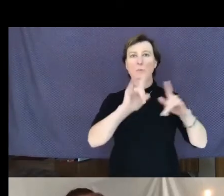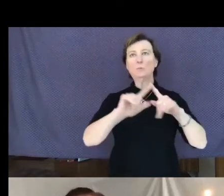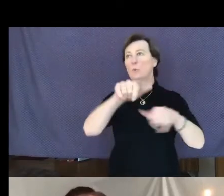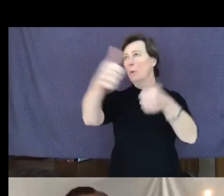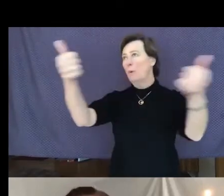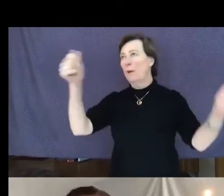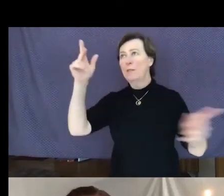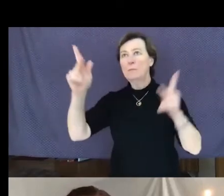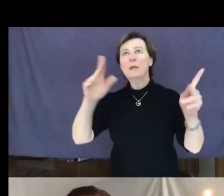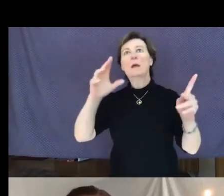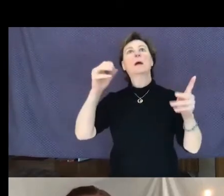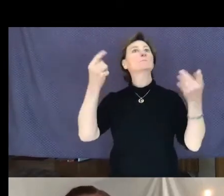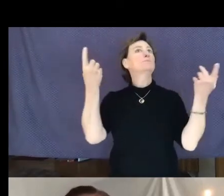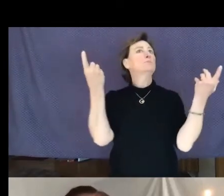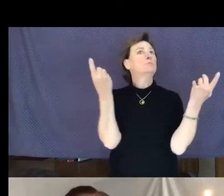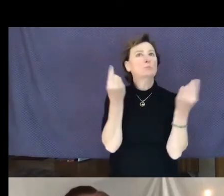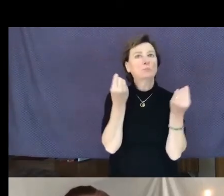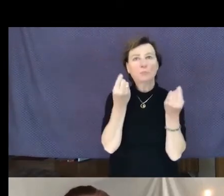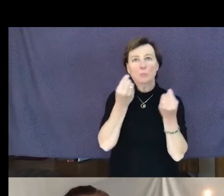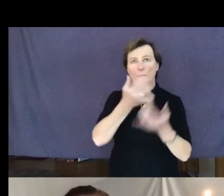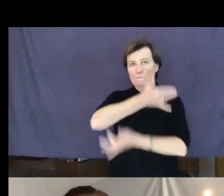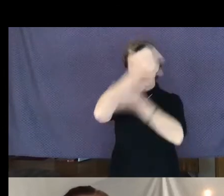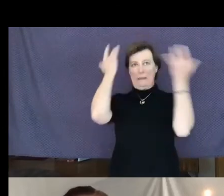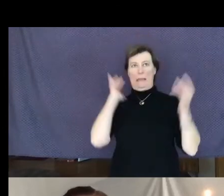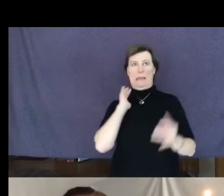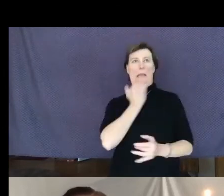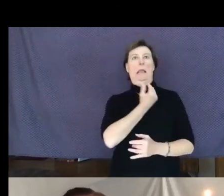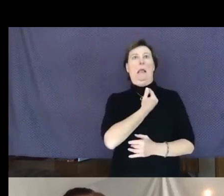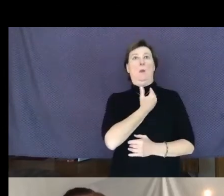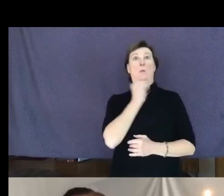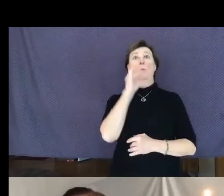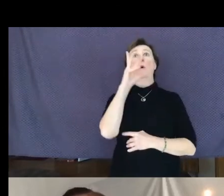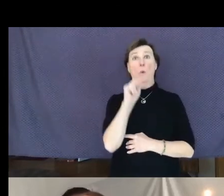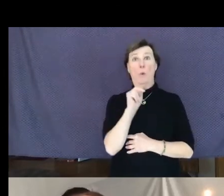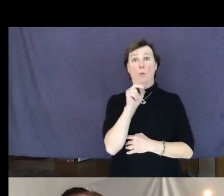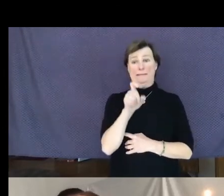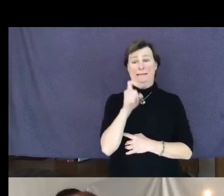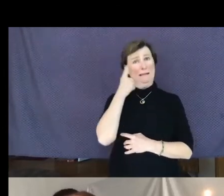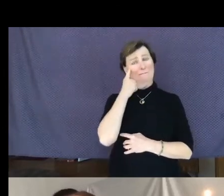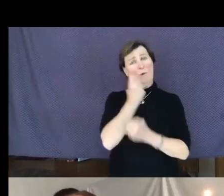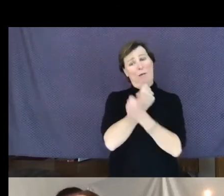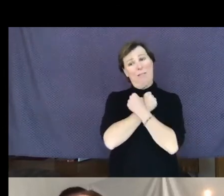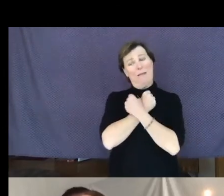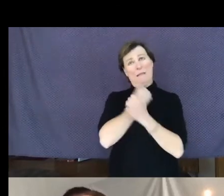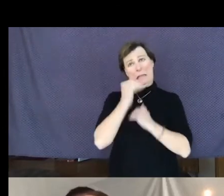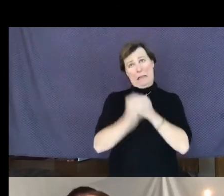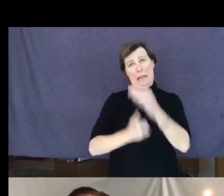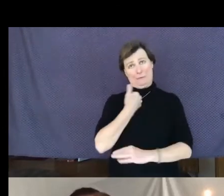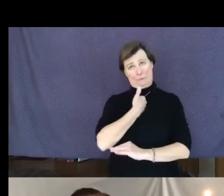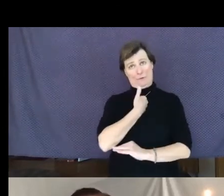our own need for loving kindness. The more we can practice compassion